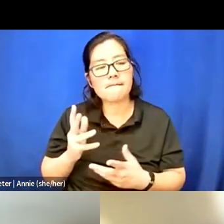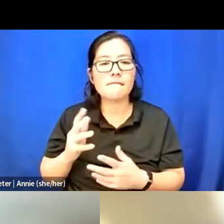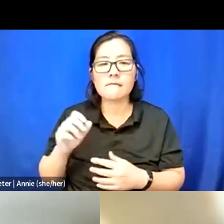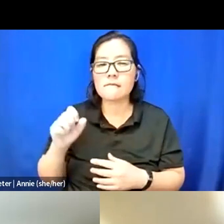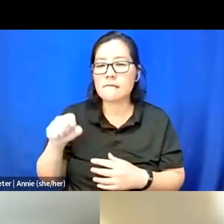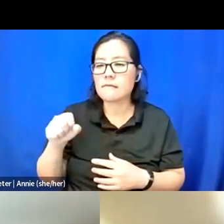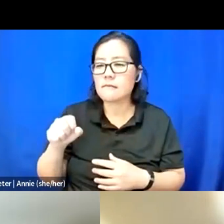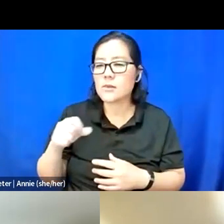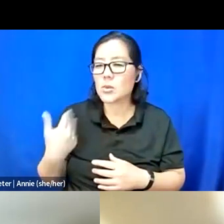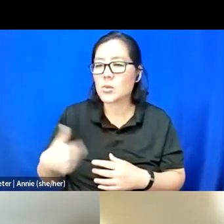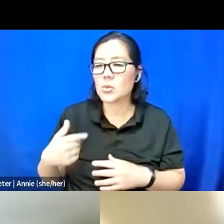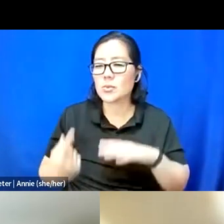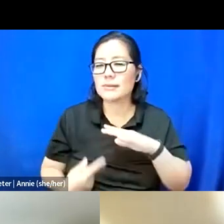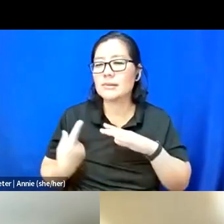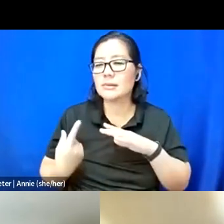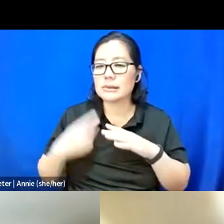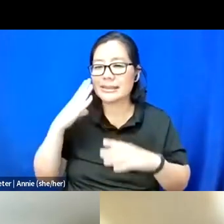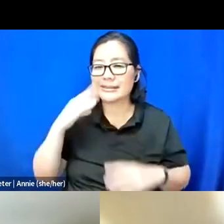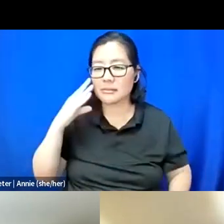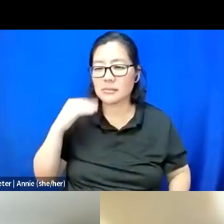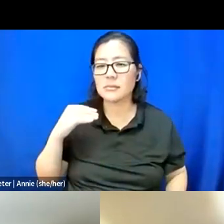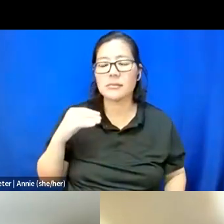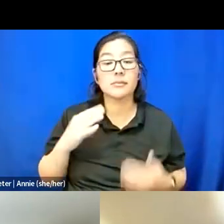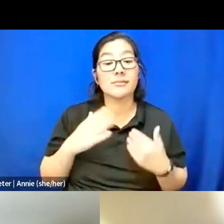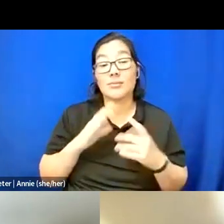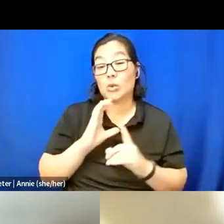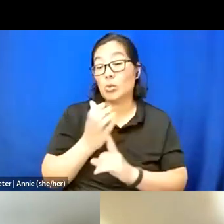because there's not much language for disability or mental health.